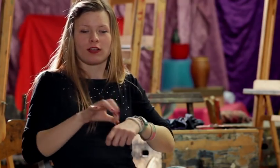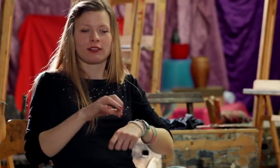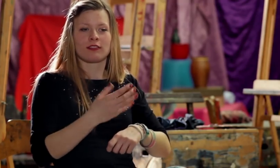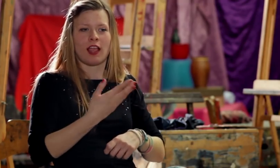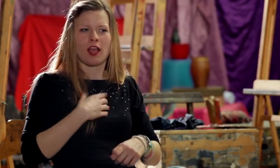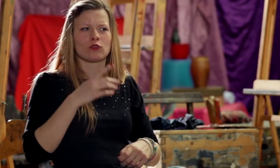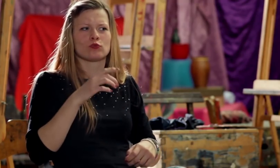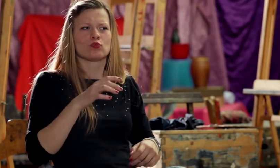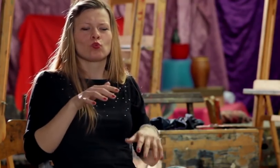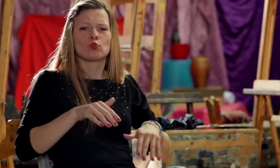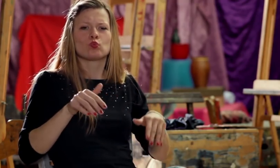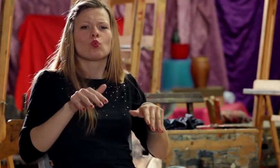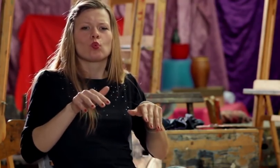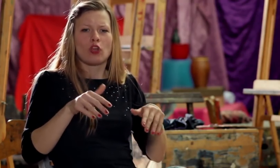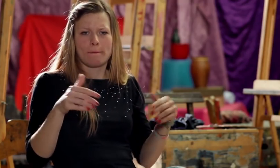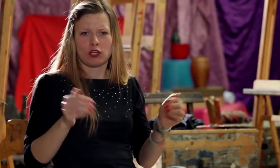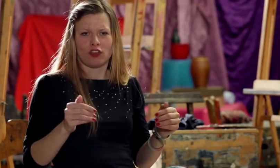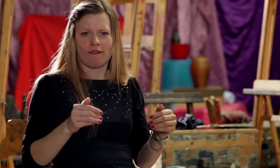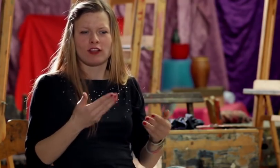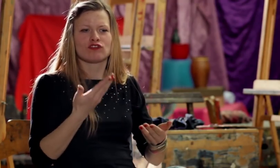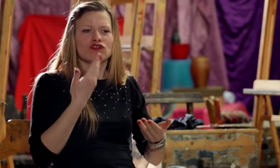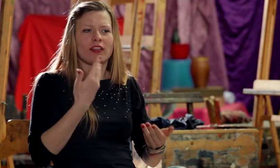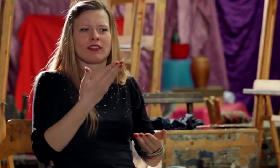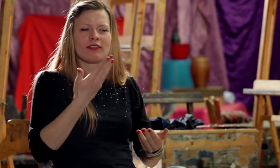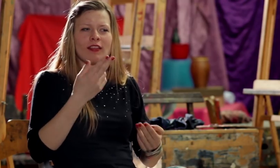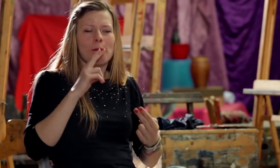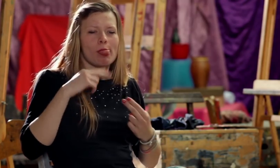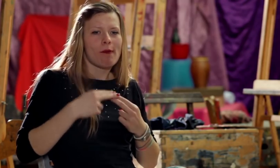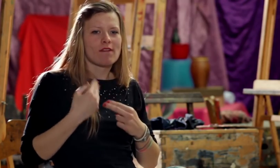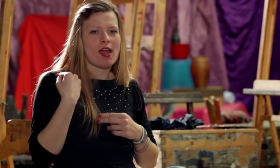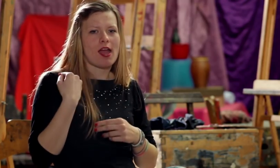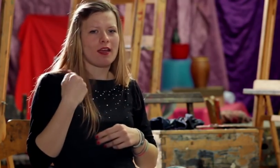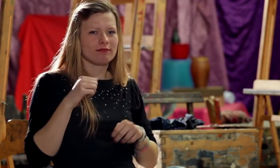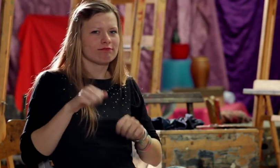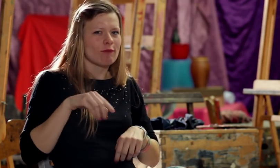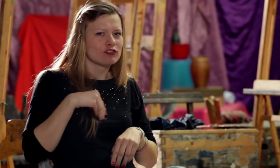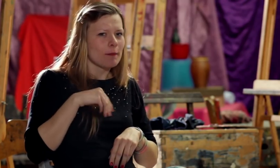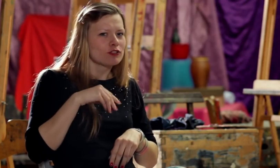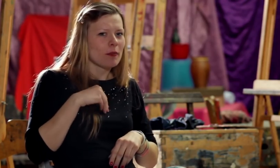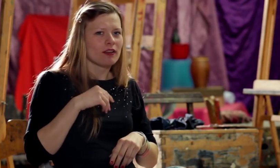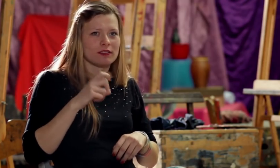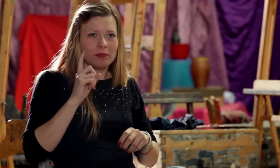Four Steps gave me a lot of opportunities and showed me what I am capable of